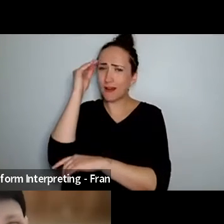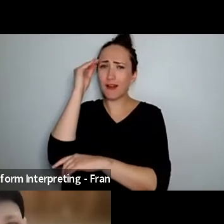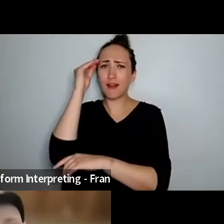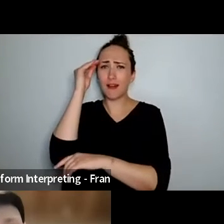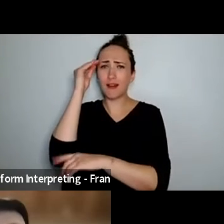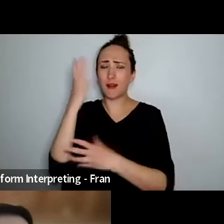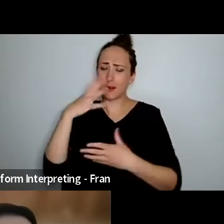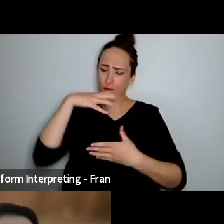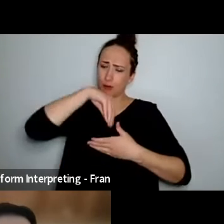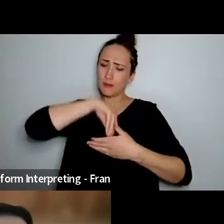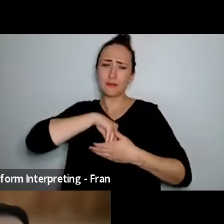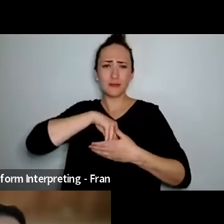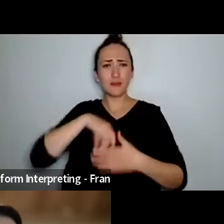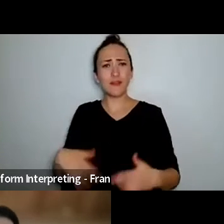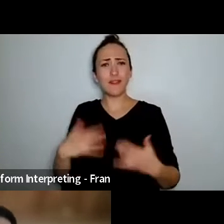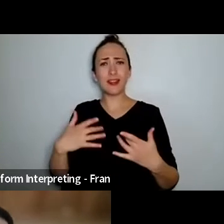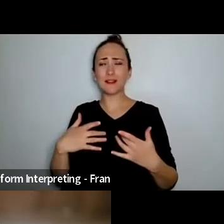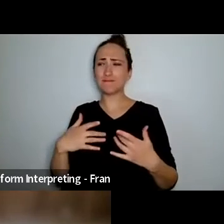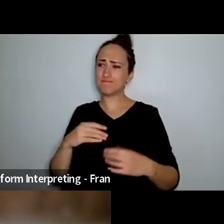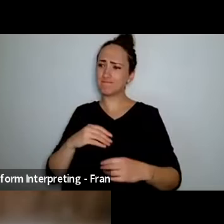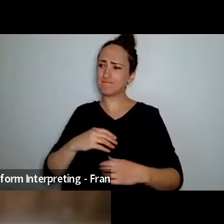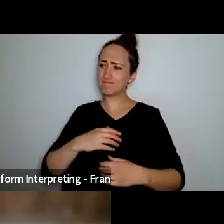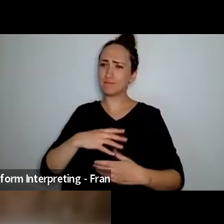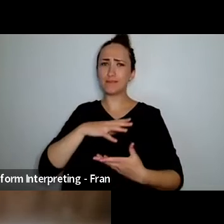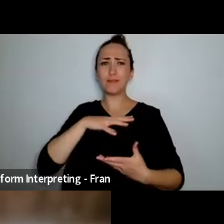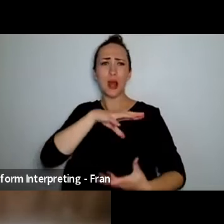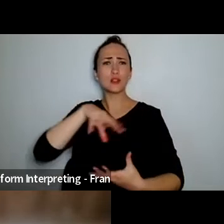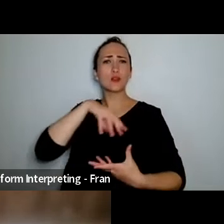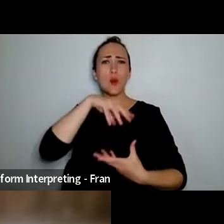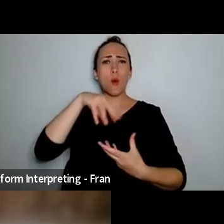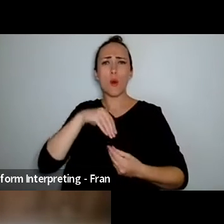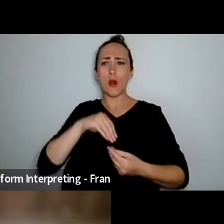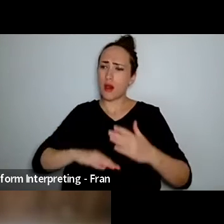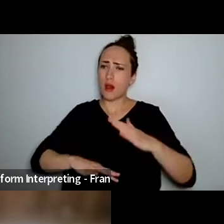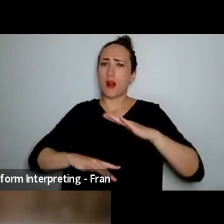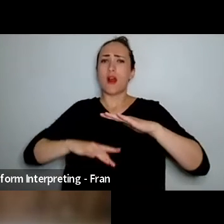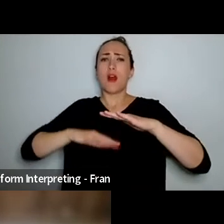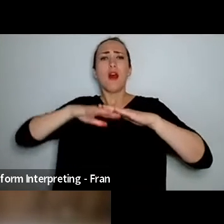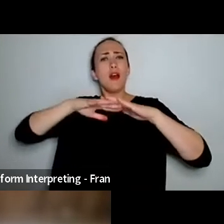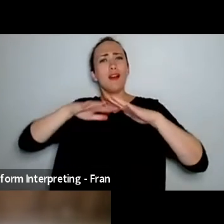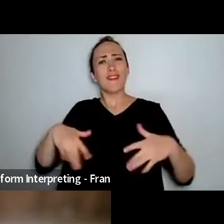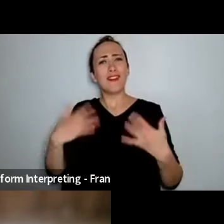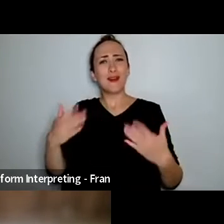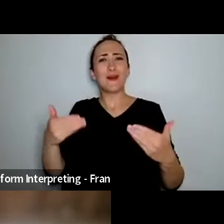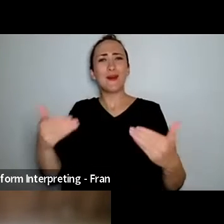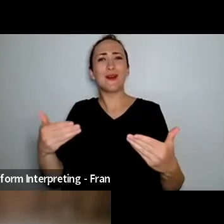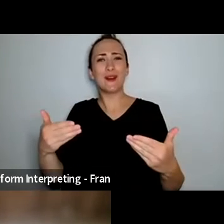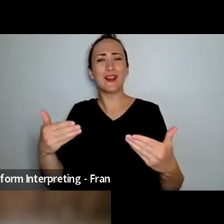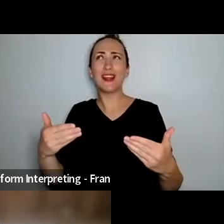let's say uh in regards to creative possibilities and and nurtured me as a maker so thank you all